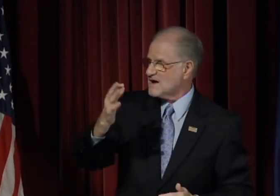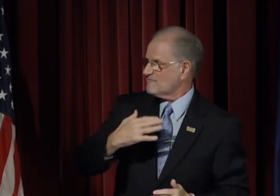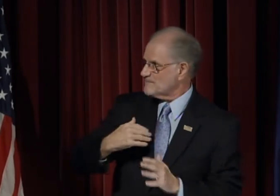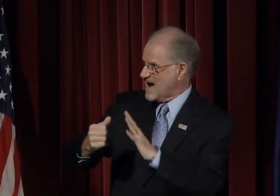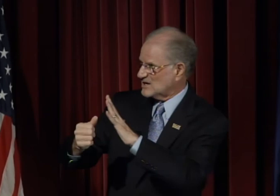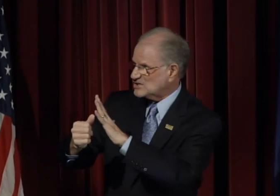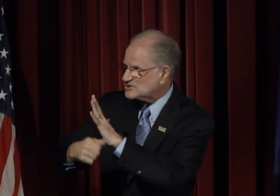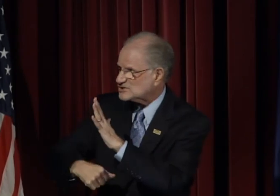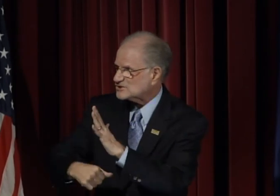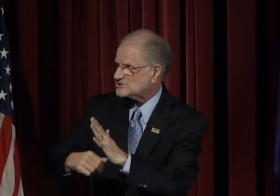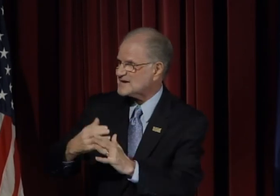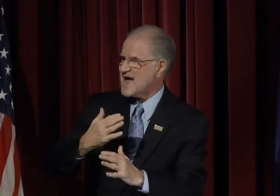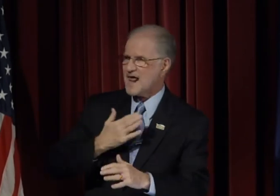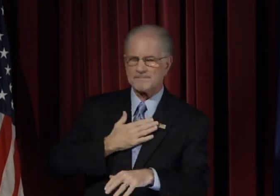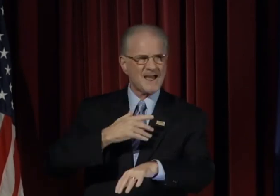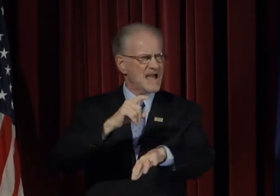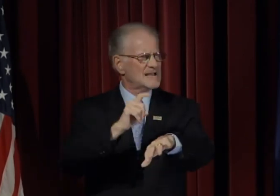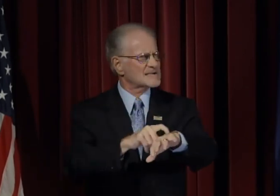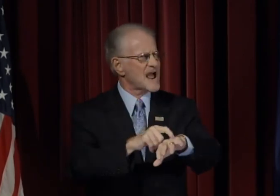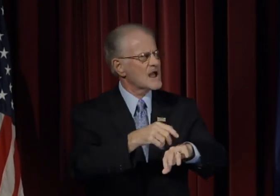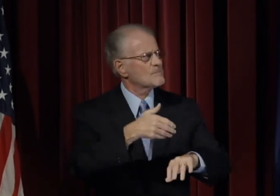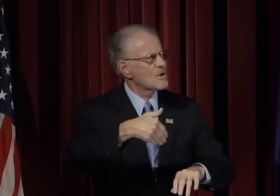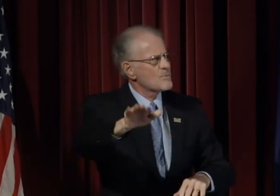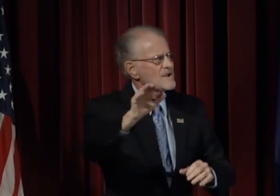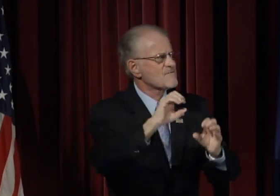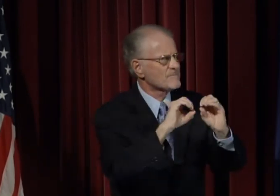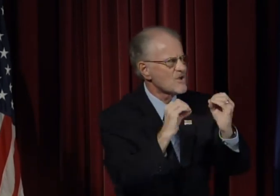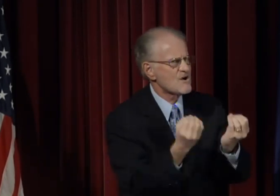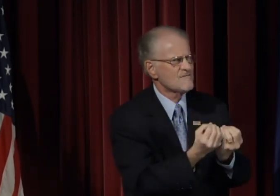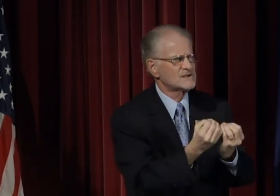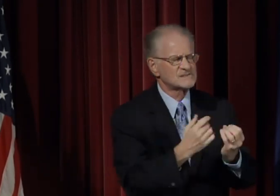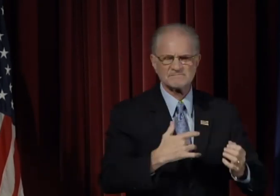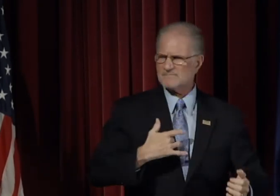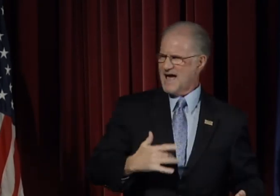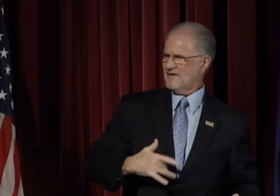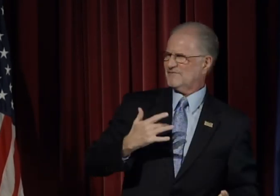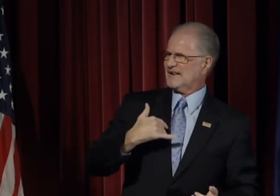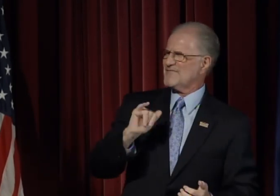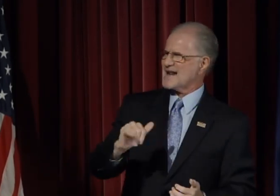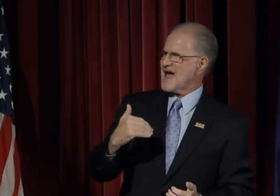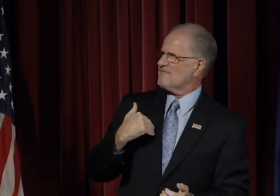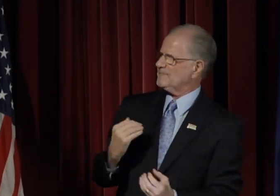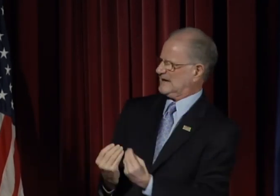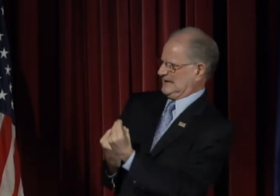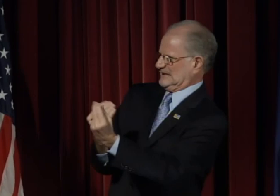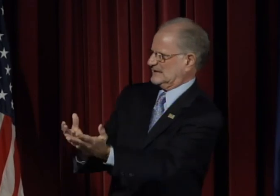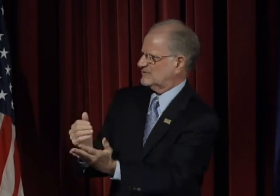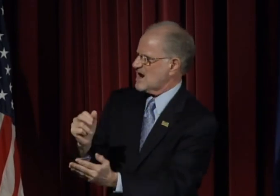Well, because of my surgery and my time away from the office, I feel that I have been given a second chance